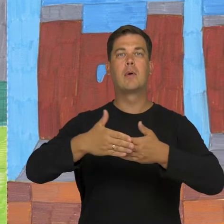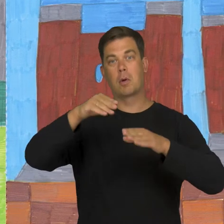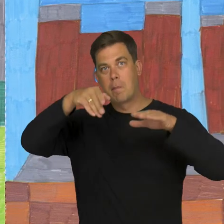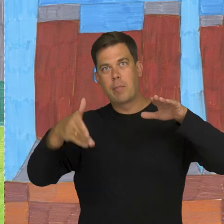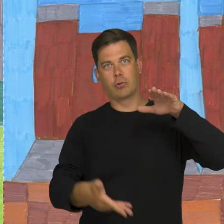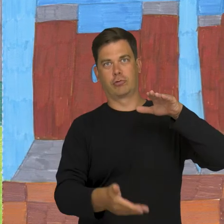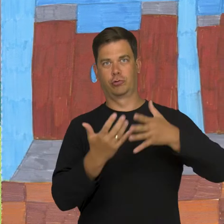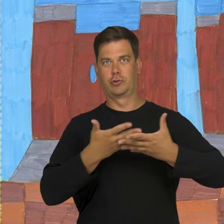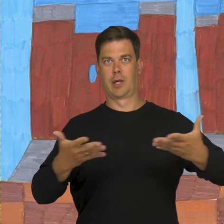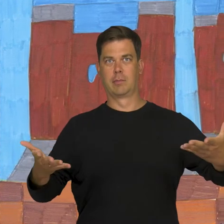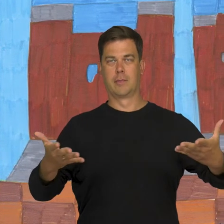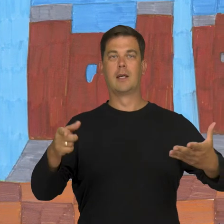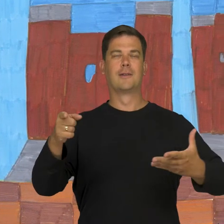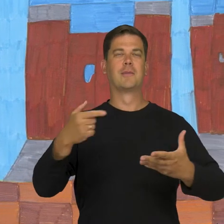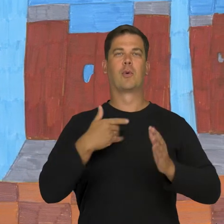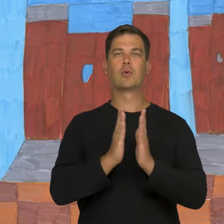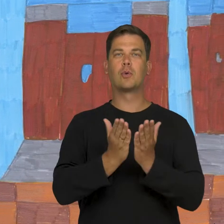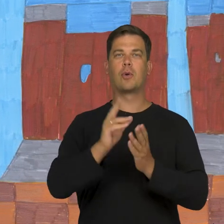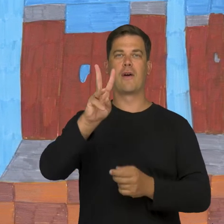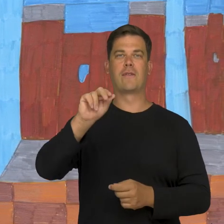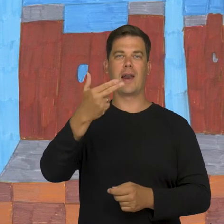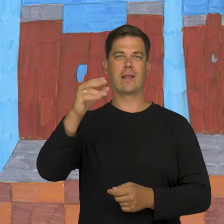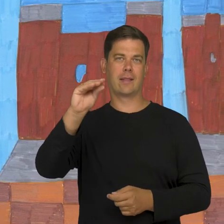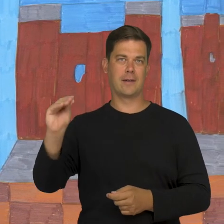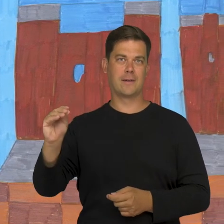below, under the surface of earth based on a book by Jules Verne.